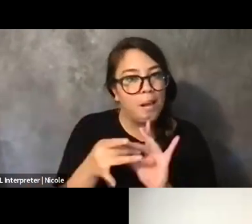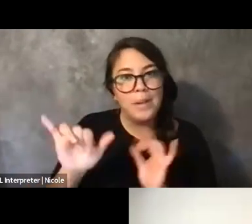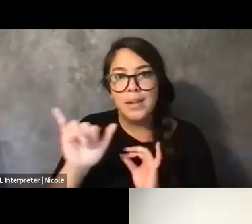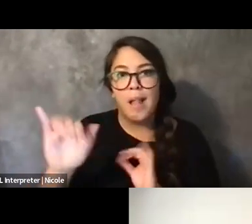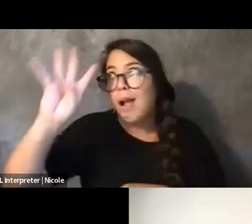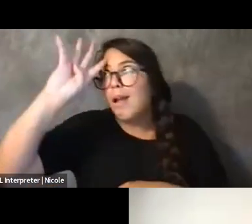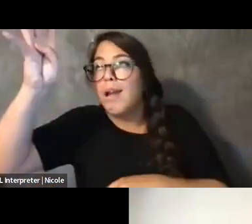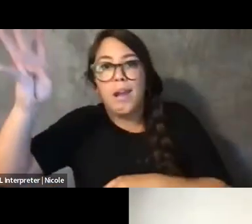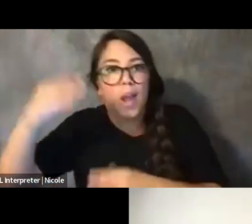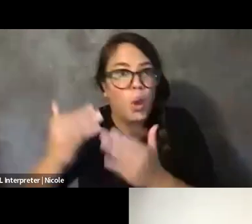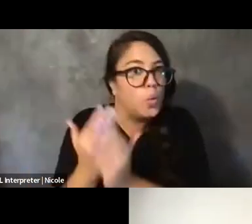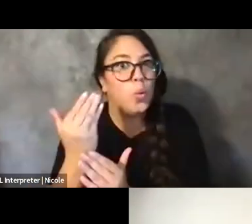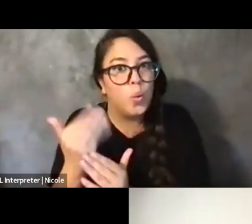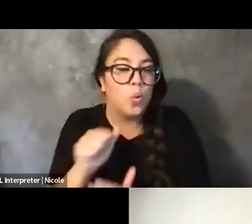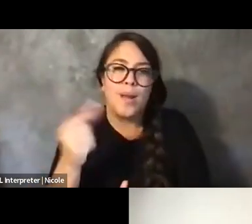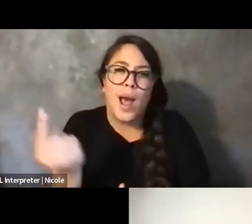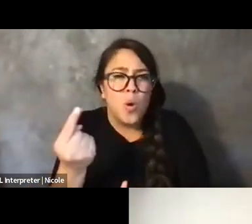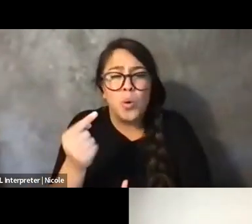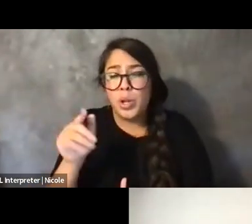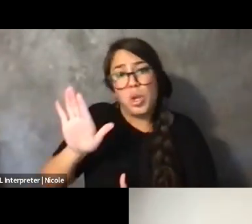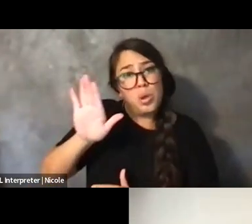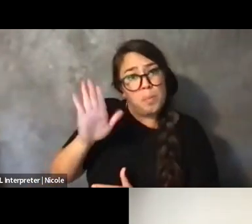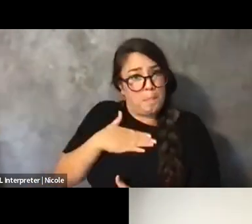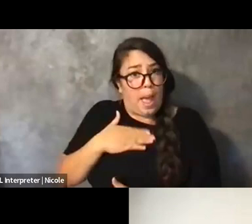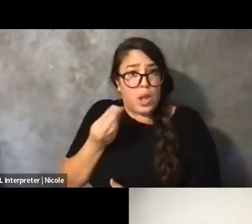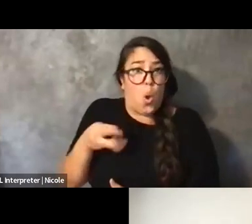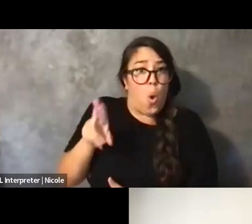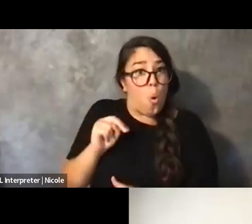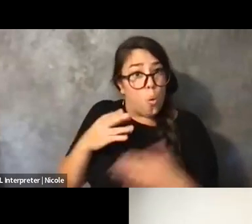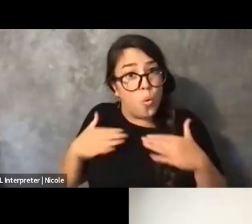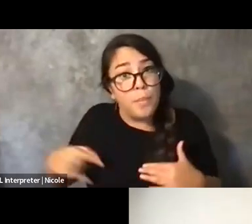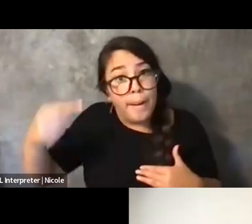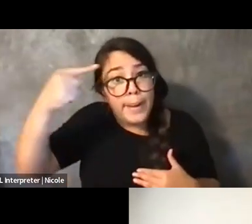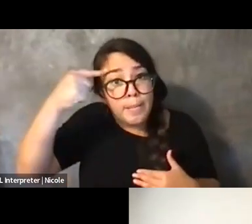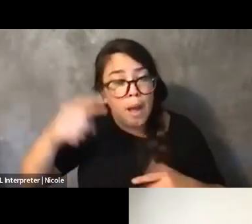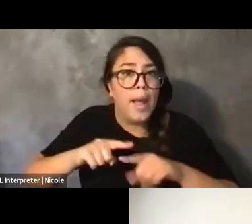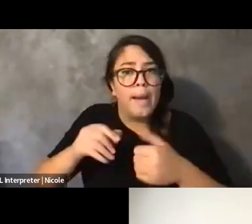and not just thinking about for your body-mind how to create art, but also creating art